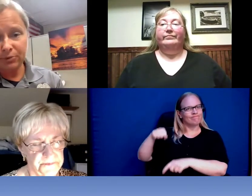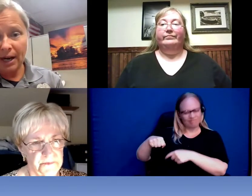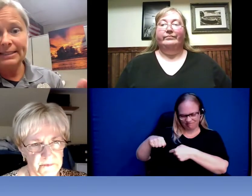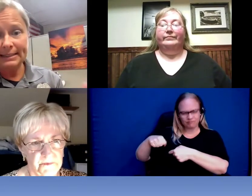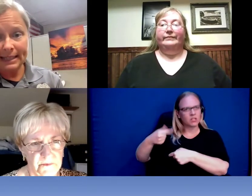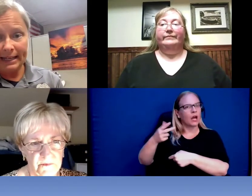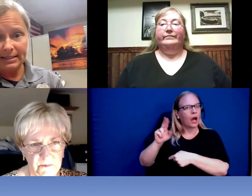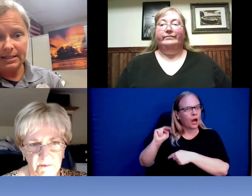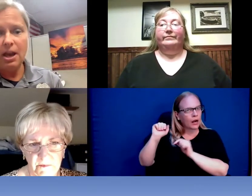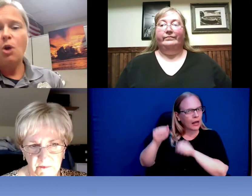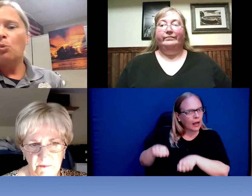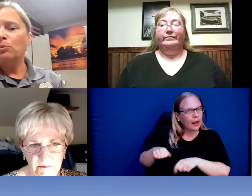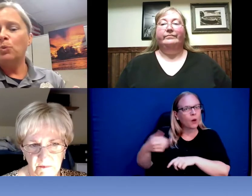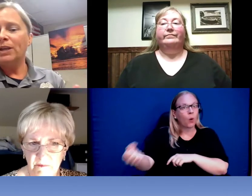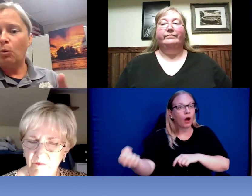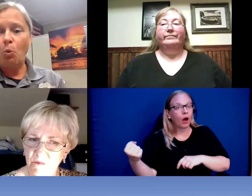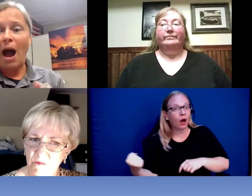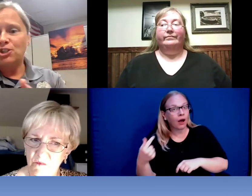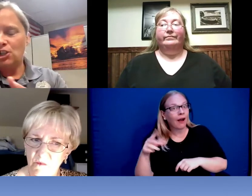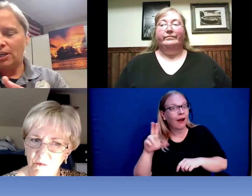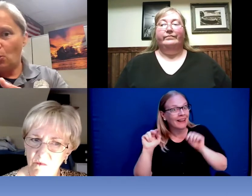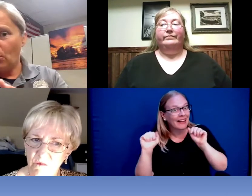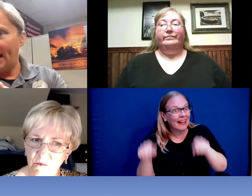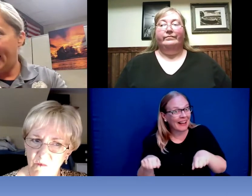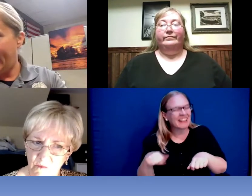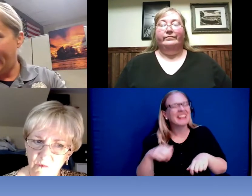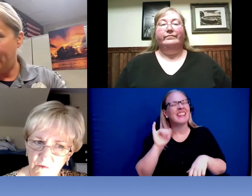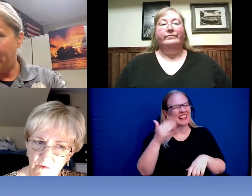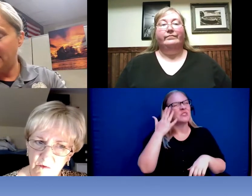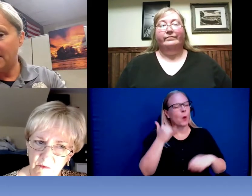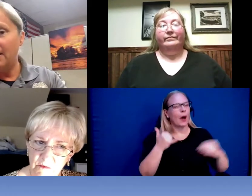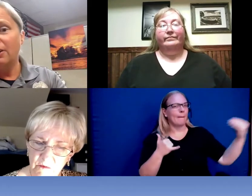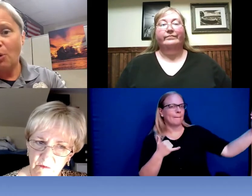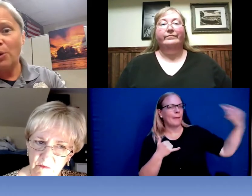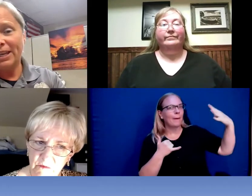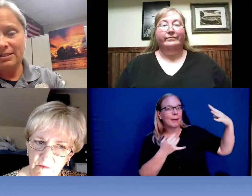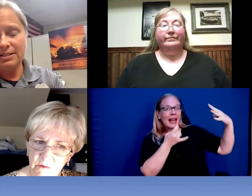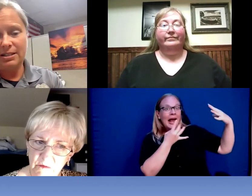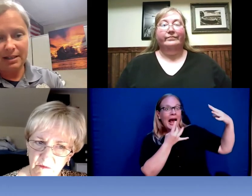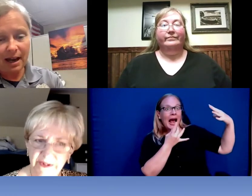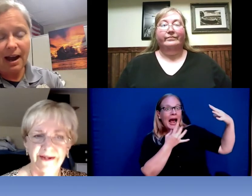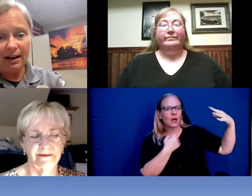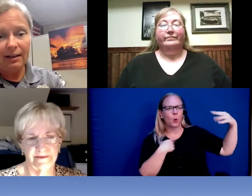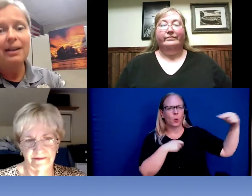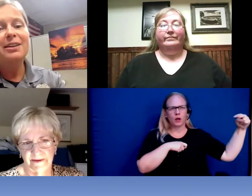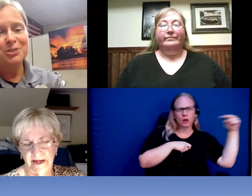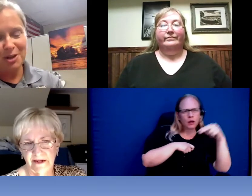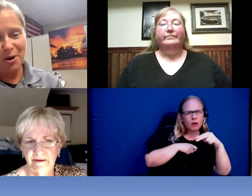bright light when we are watching your hand go into the car.